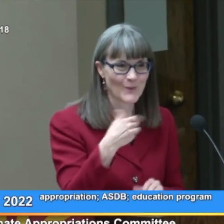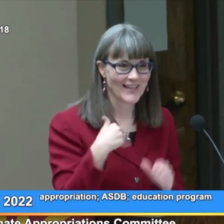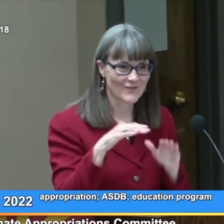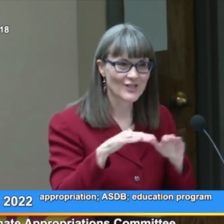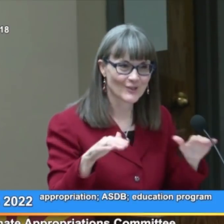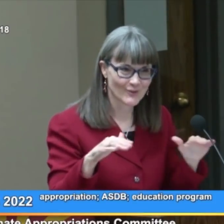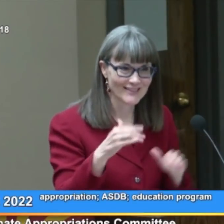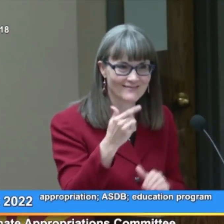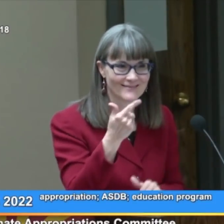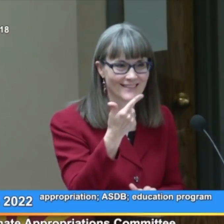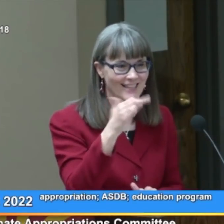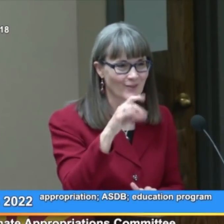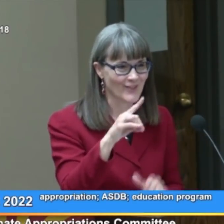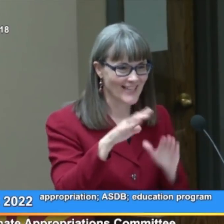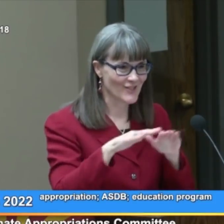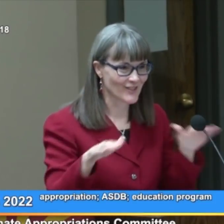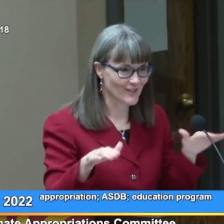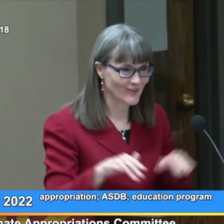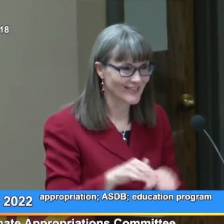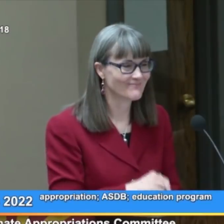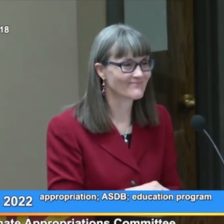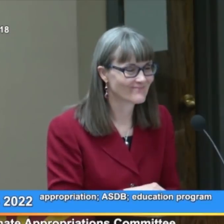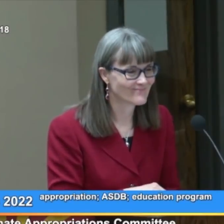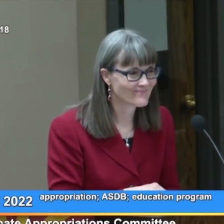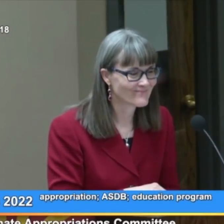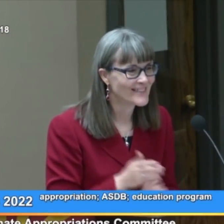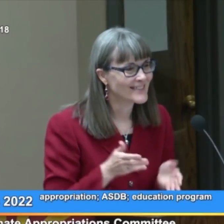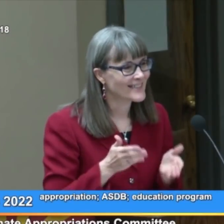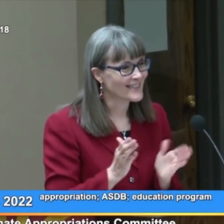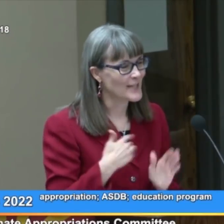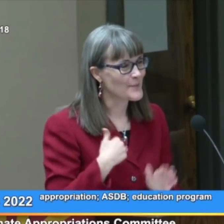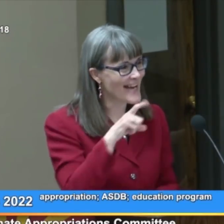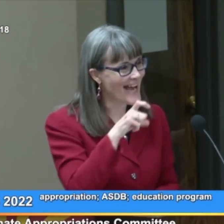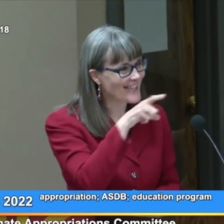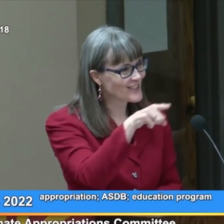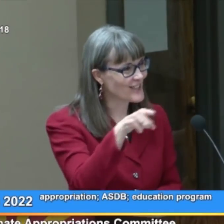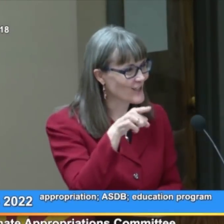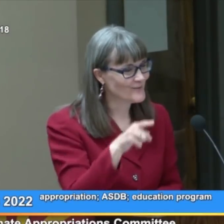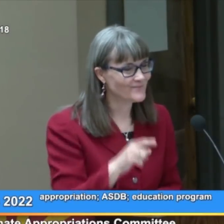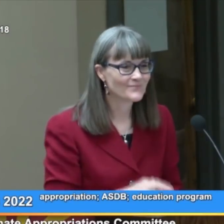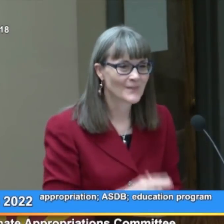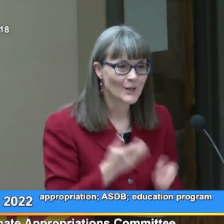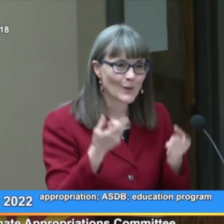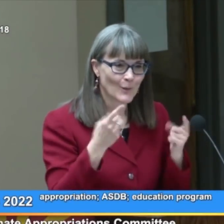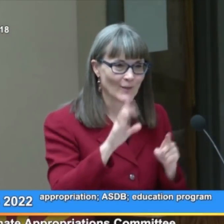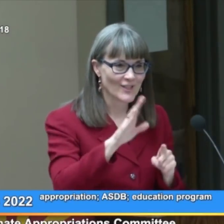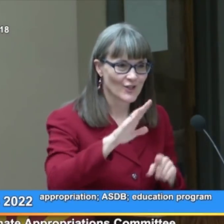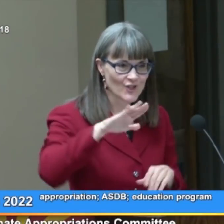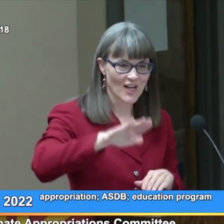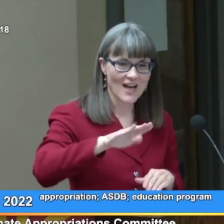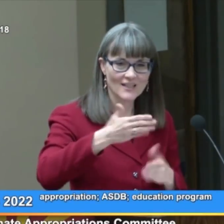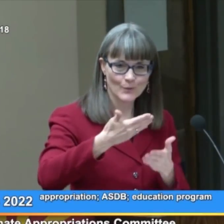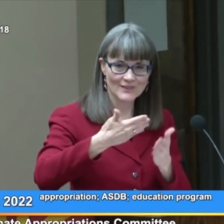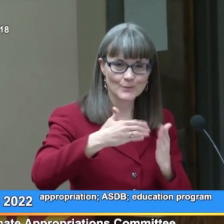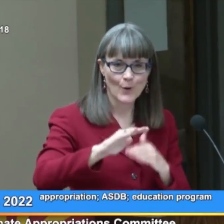You have children and grandchildren. Let me ask you when your child was born,